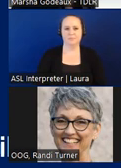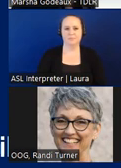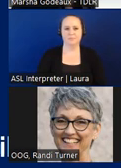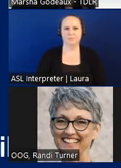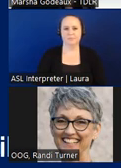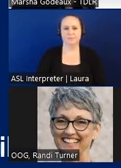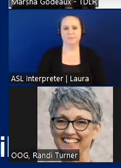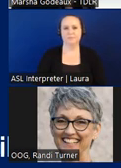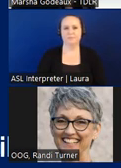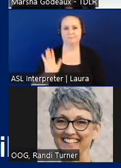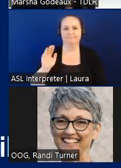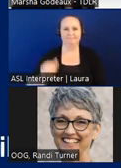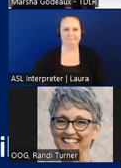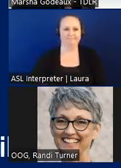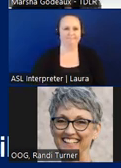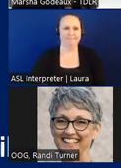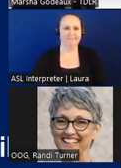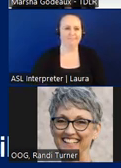bye